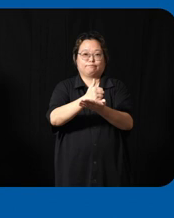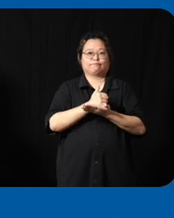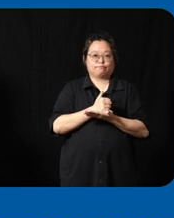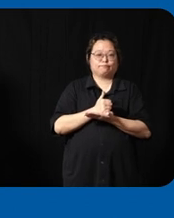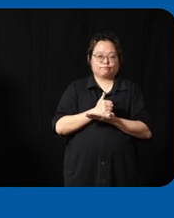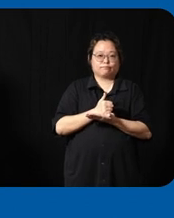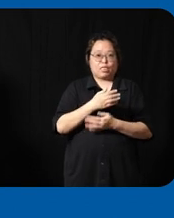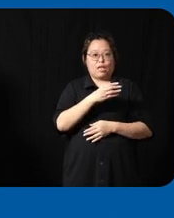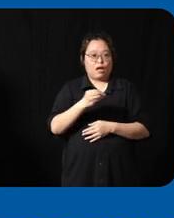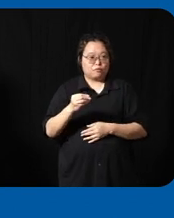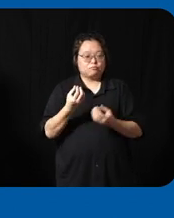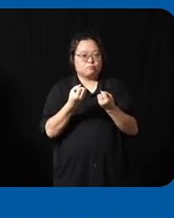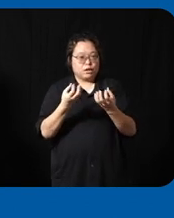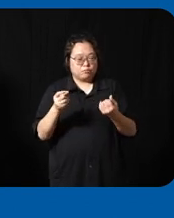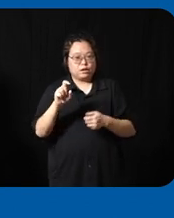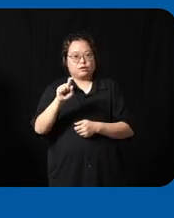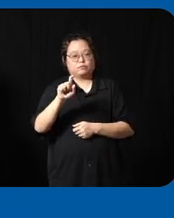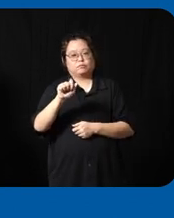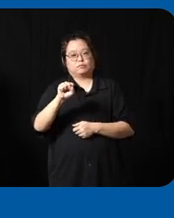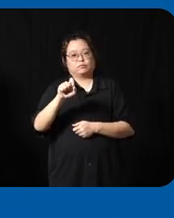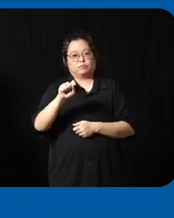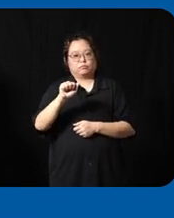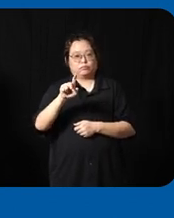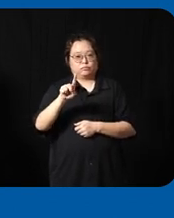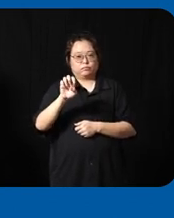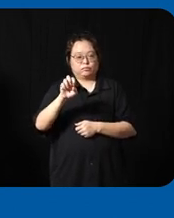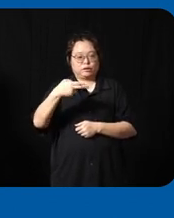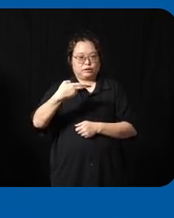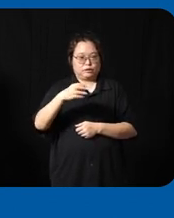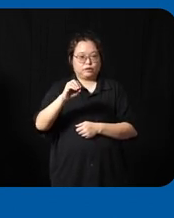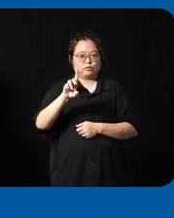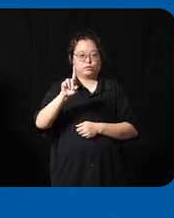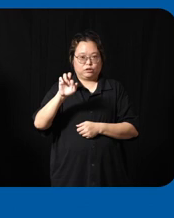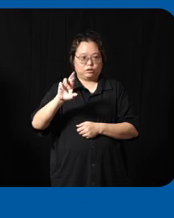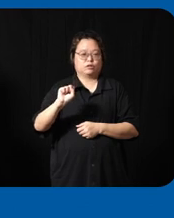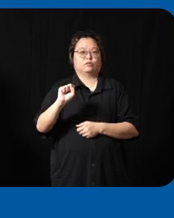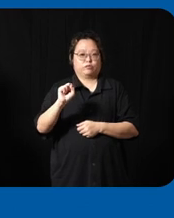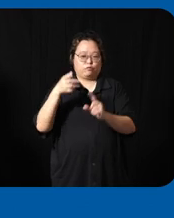stakeholders through which we can partner and really drive this change so uh those are some